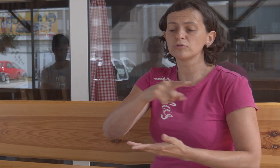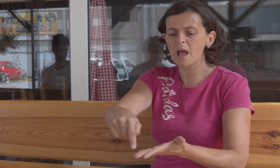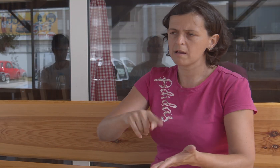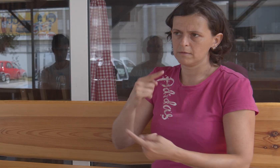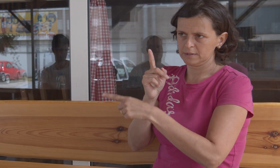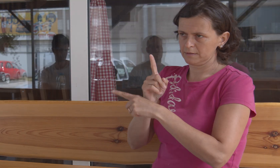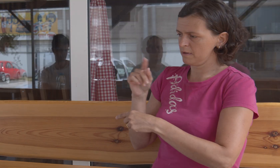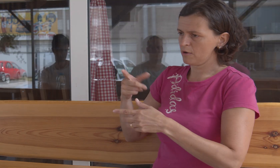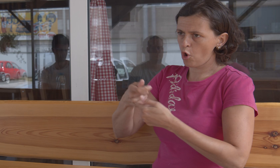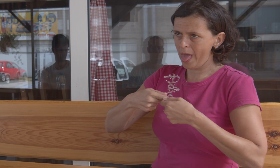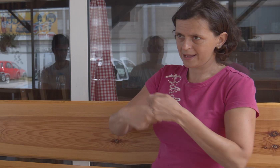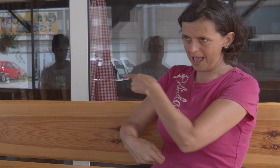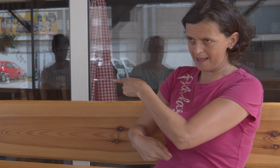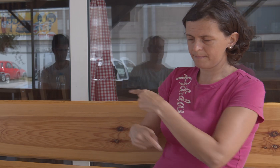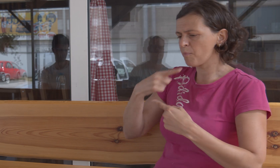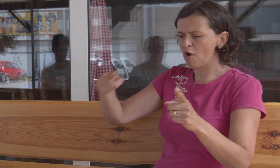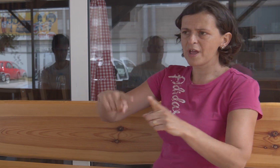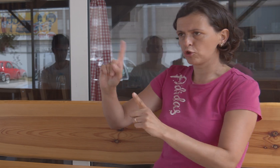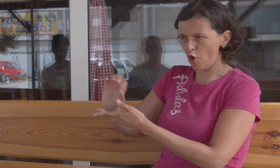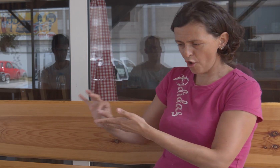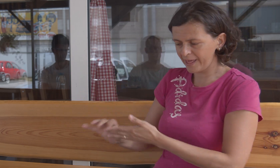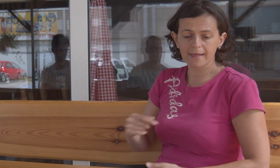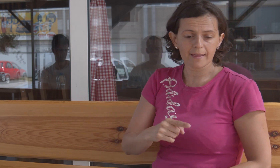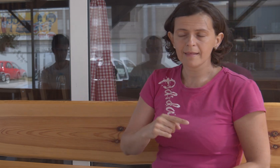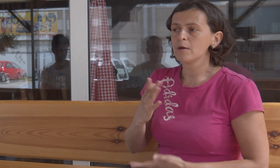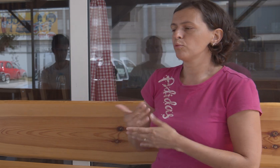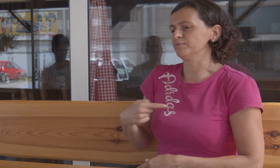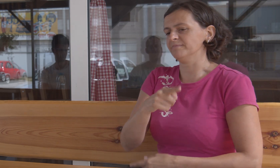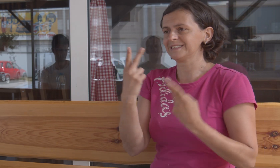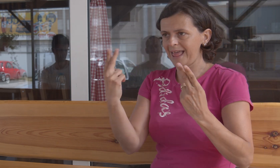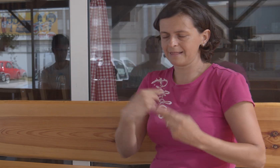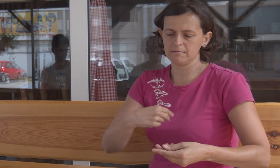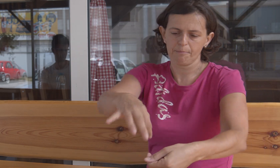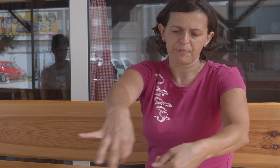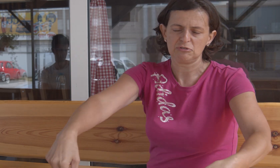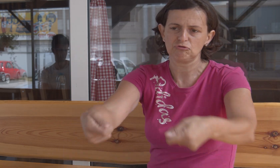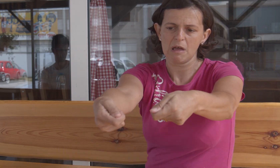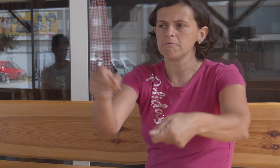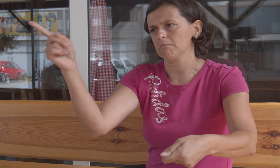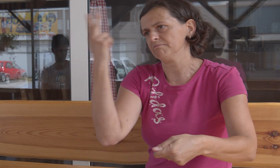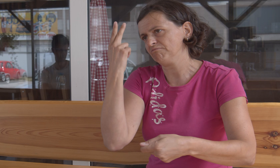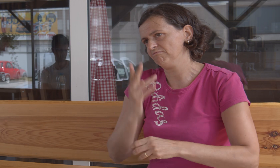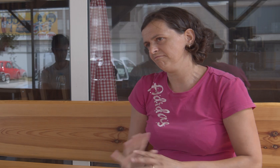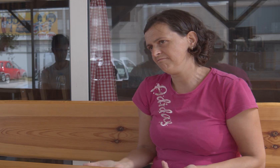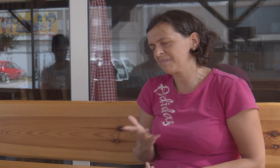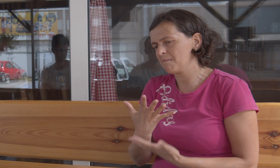My colleague starts talking to them what kind of pizza they want to order, and I just write the price, and the customers pay.